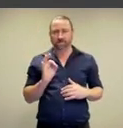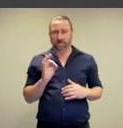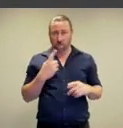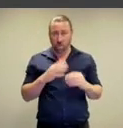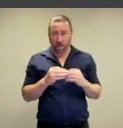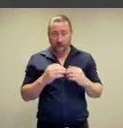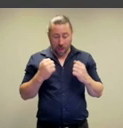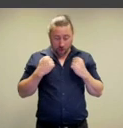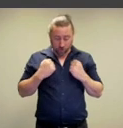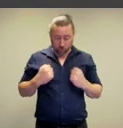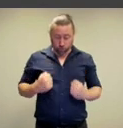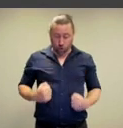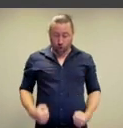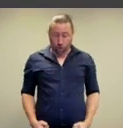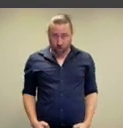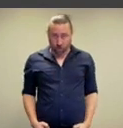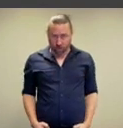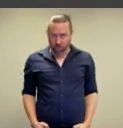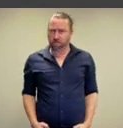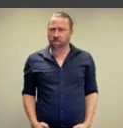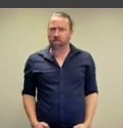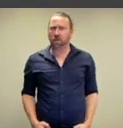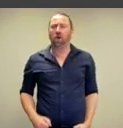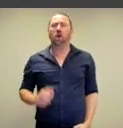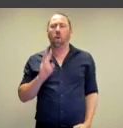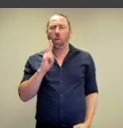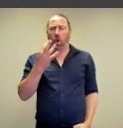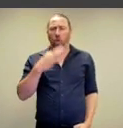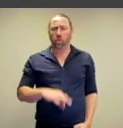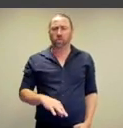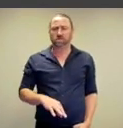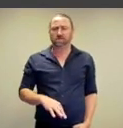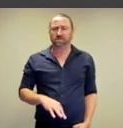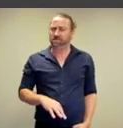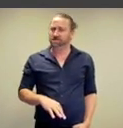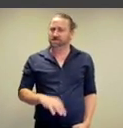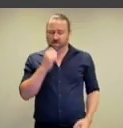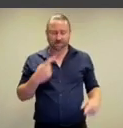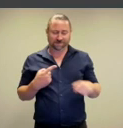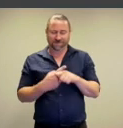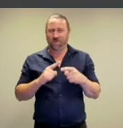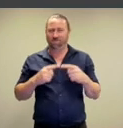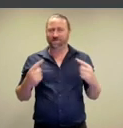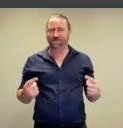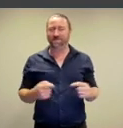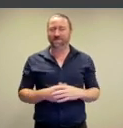artwork of putting on clothing